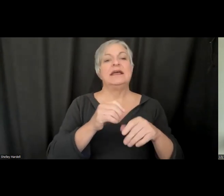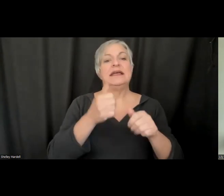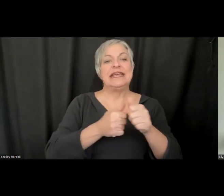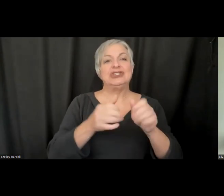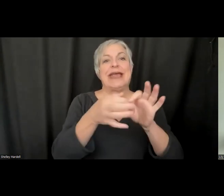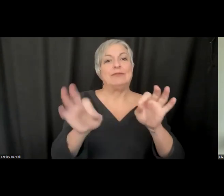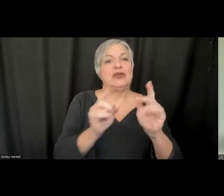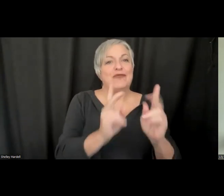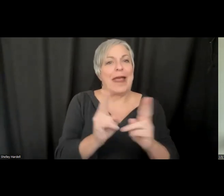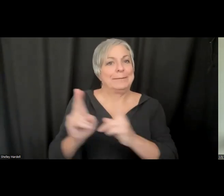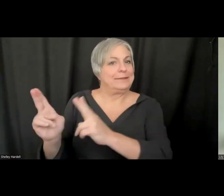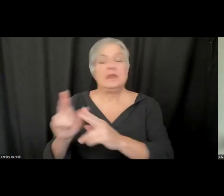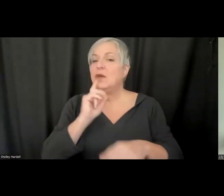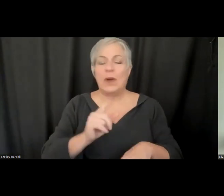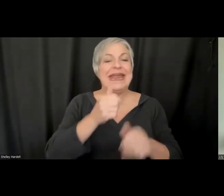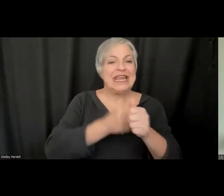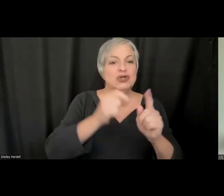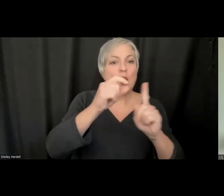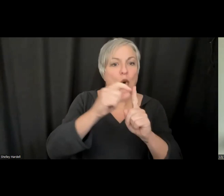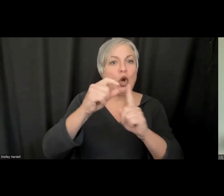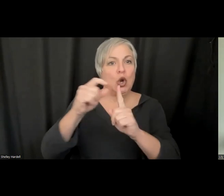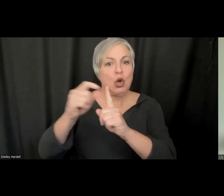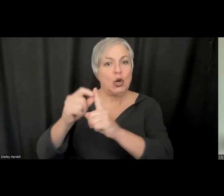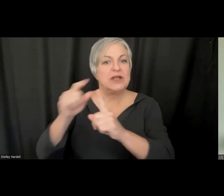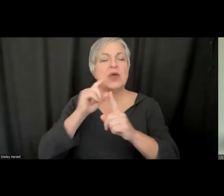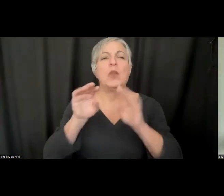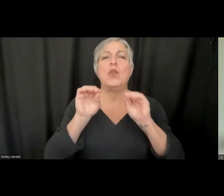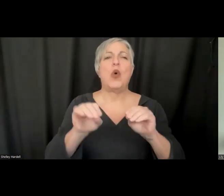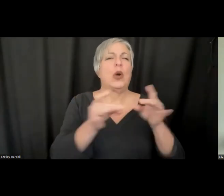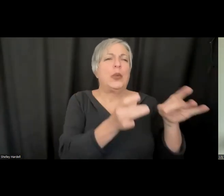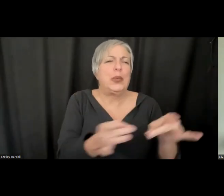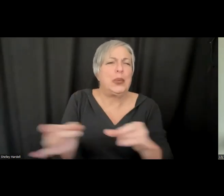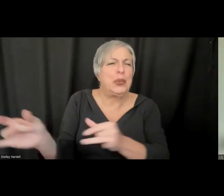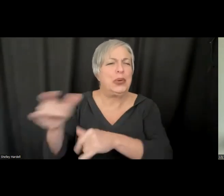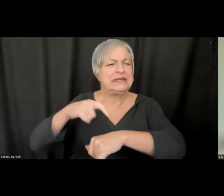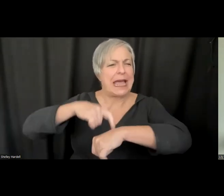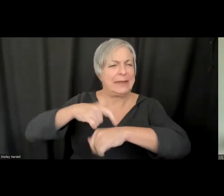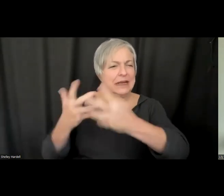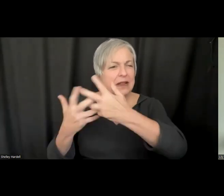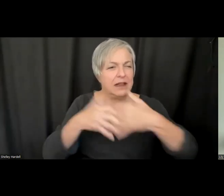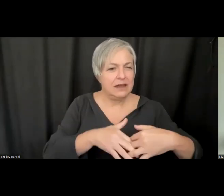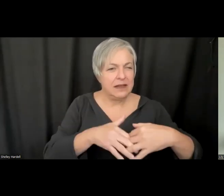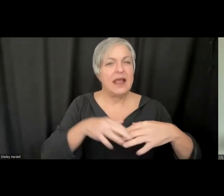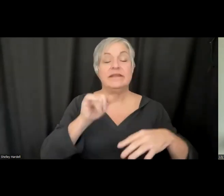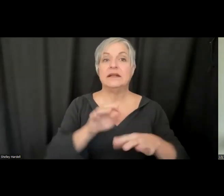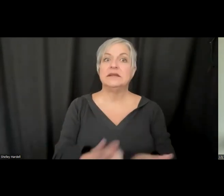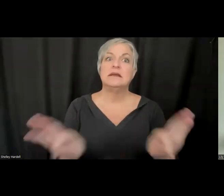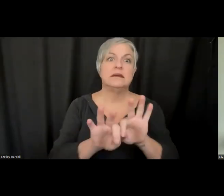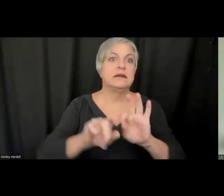But every single word. So that really enables flawless timing, which is one of the critical components of accuracy. From